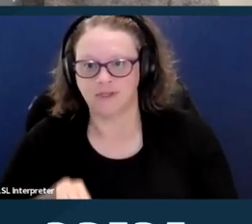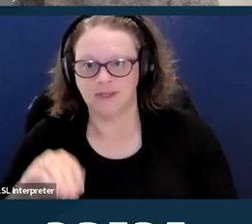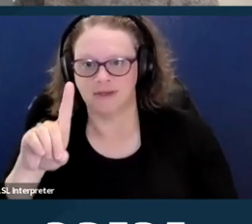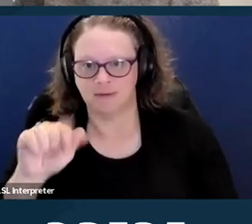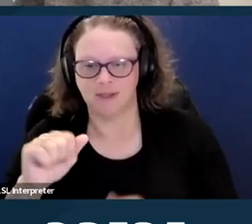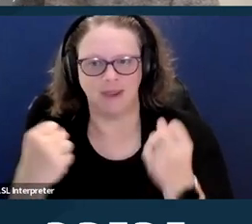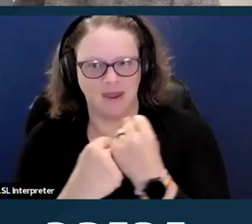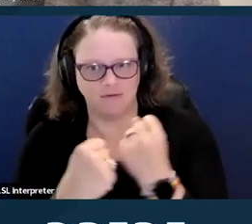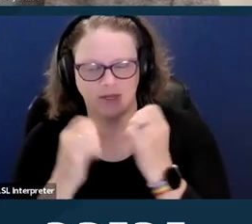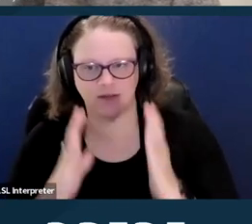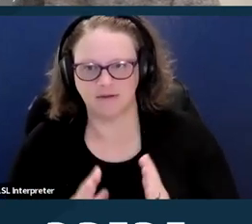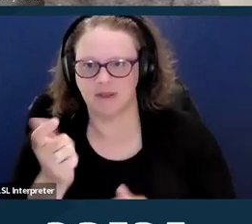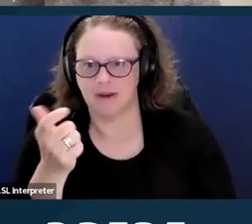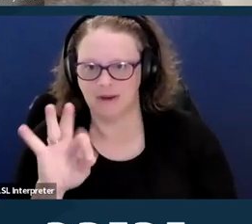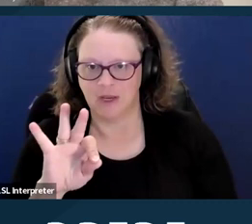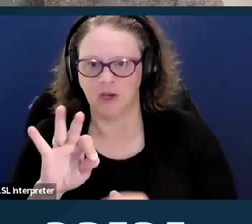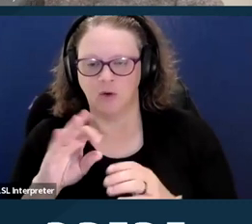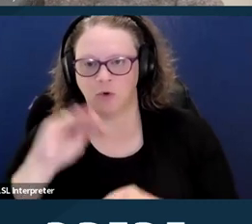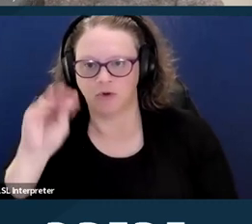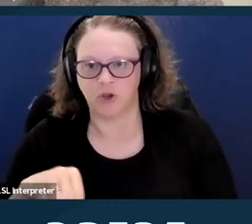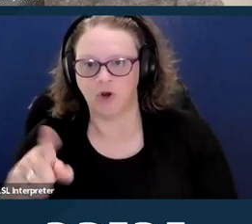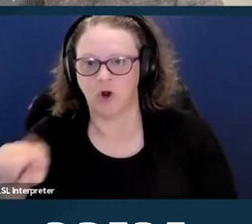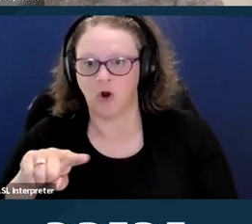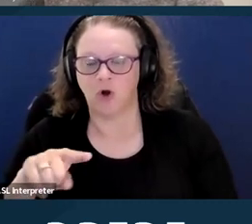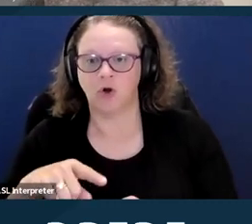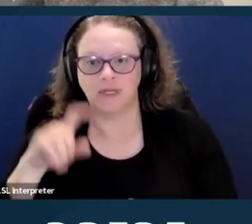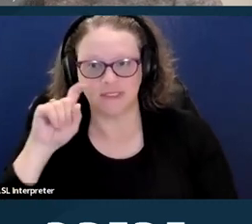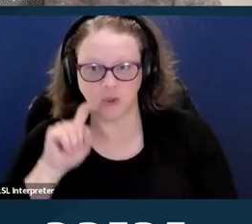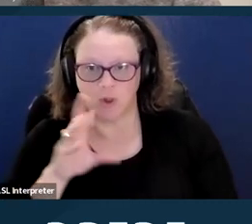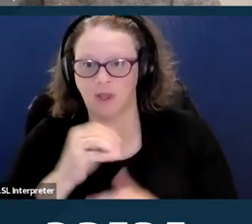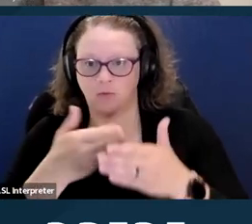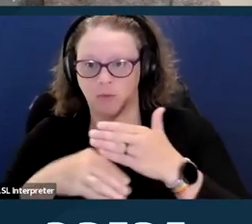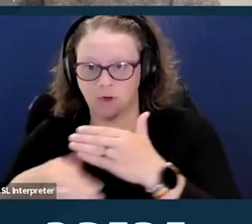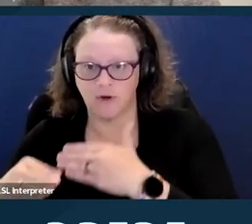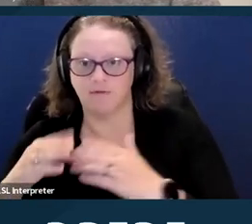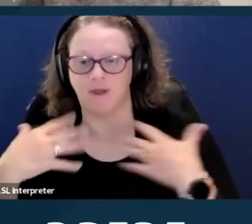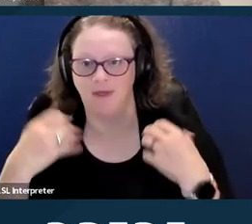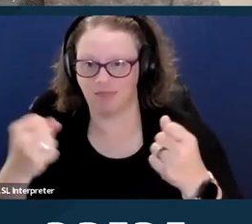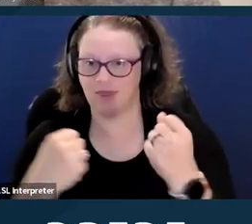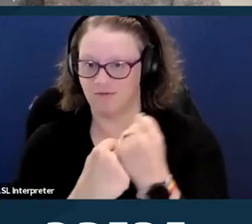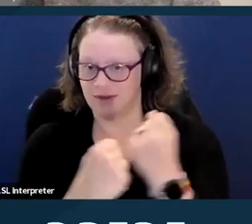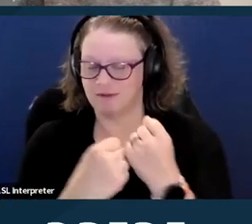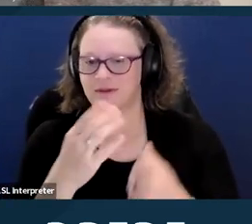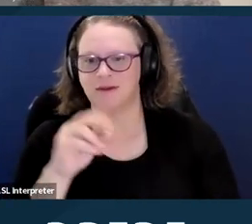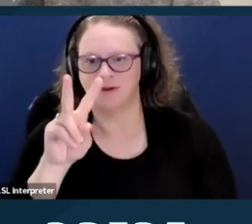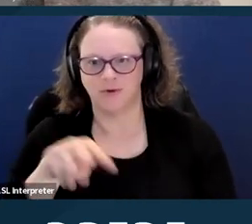19% are sexual and reproductive health advocates, and 22% are other.